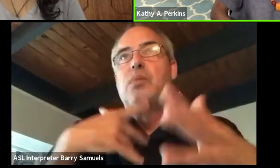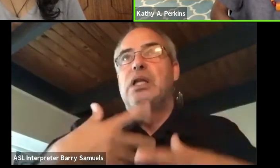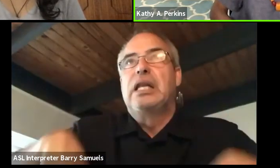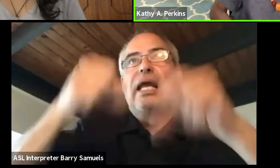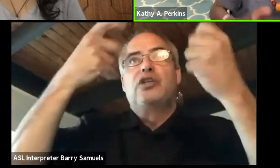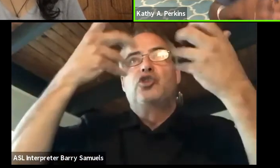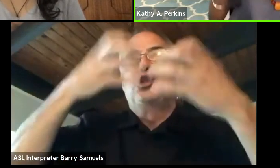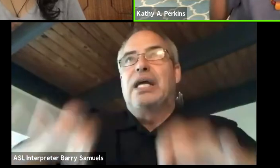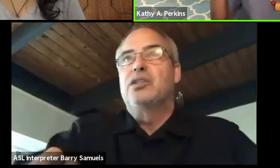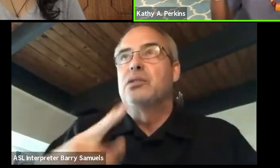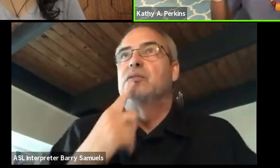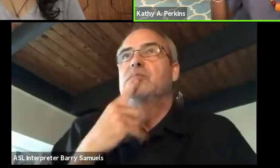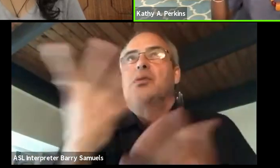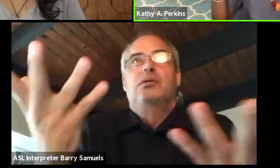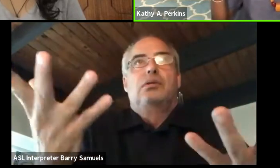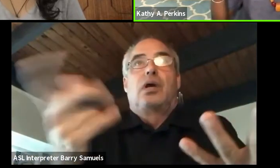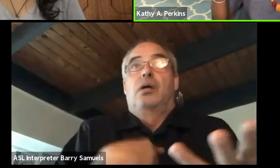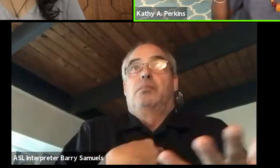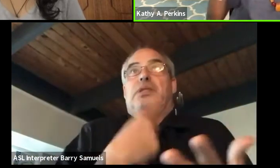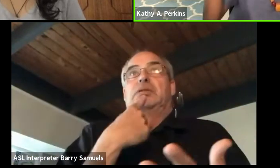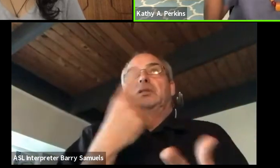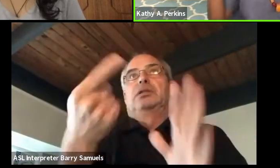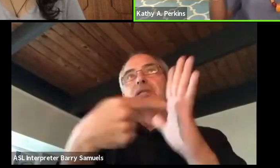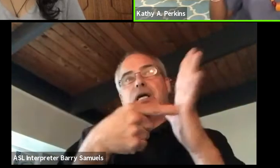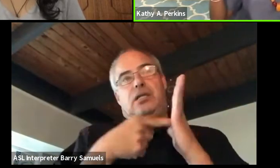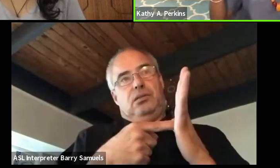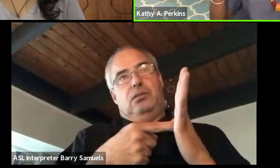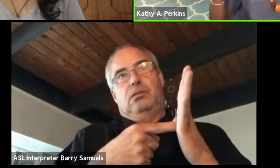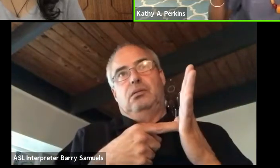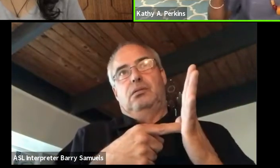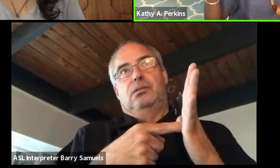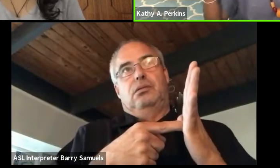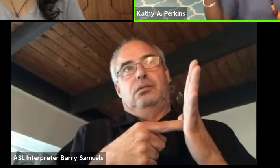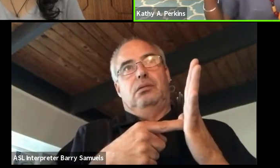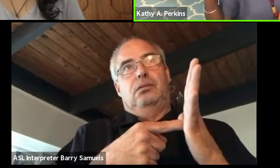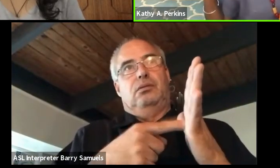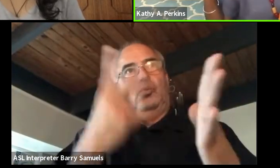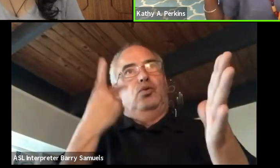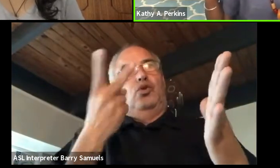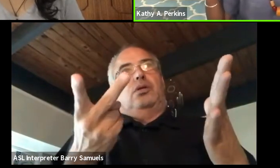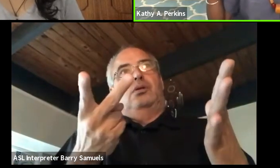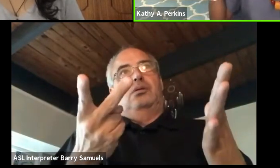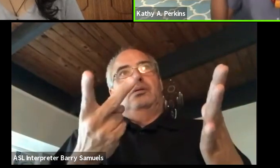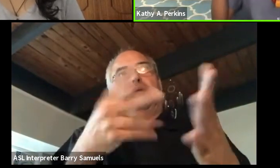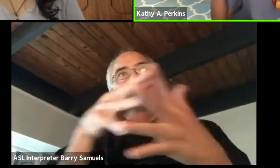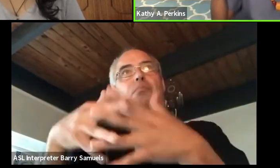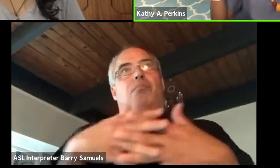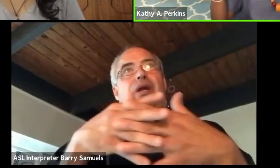Like I said, I always get assigned, looking at American airlines saying, come to South Africa.